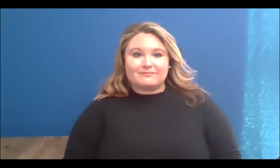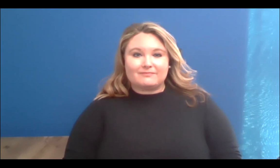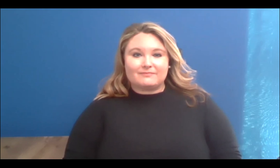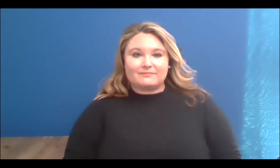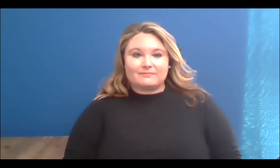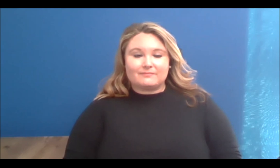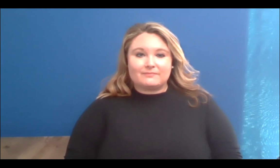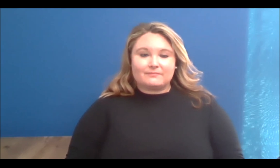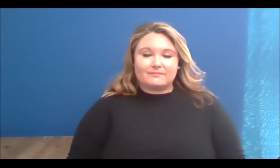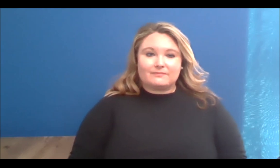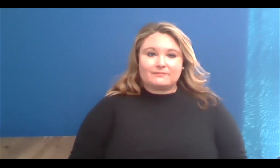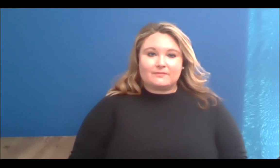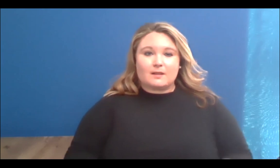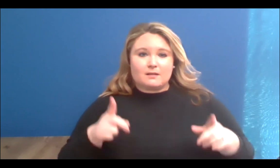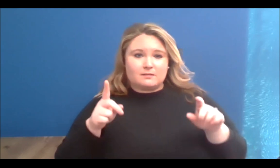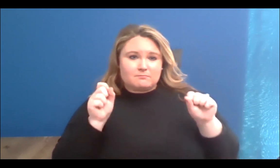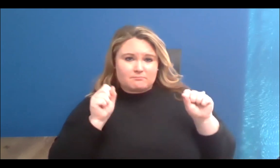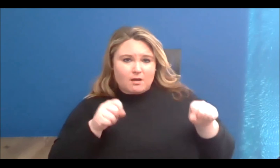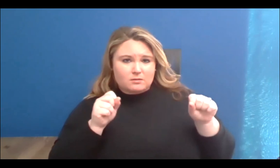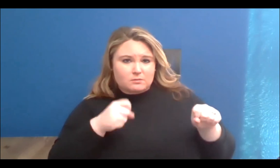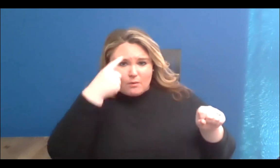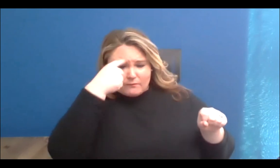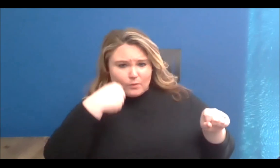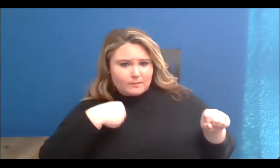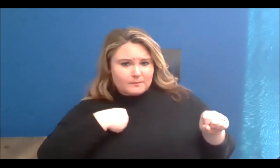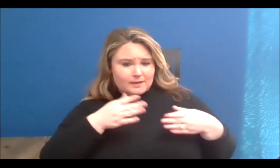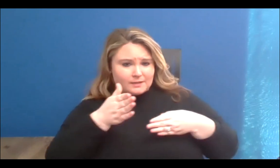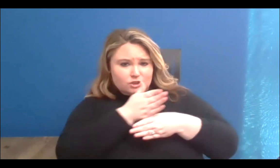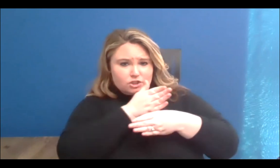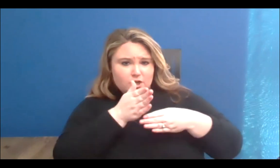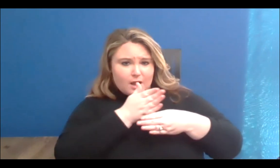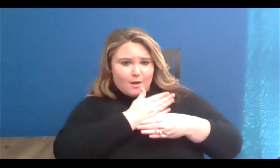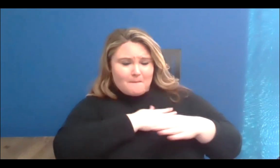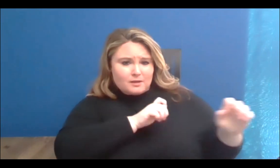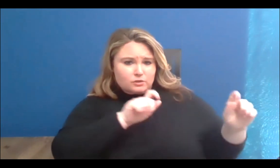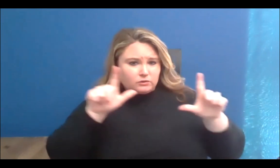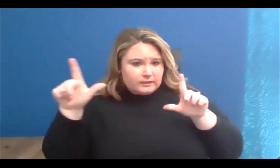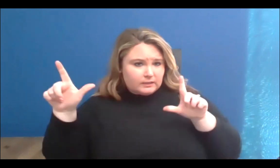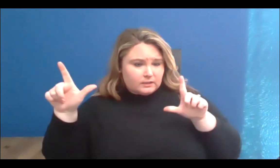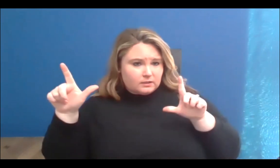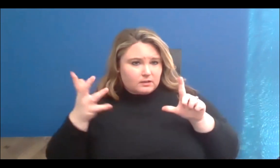Is it possible for me to share my screen just for one picture that's